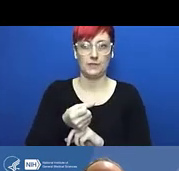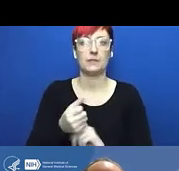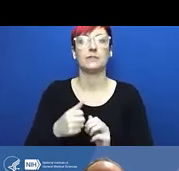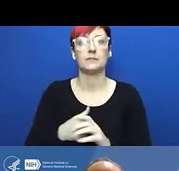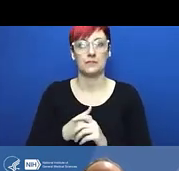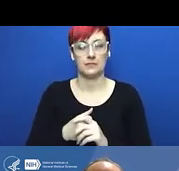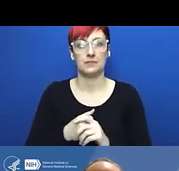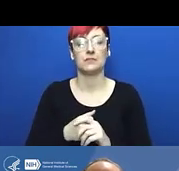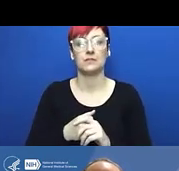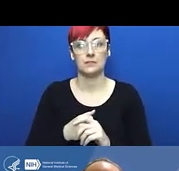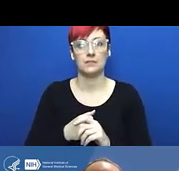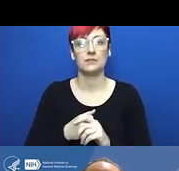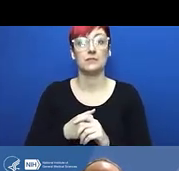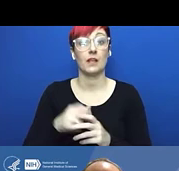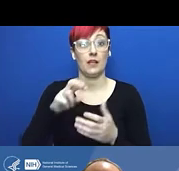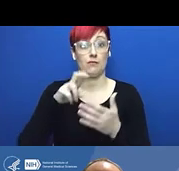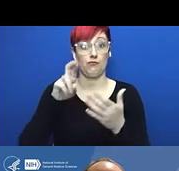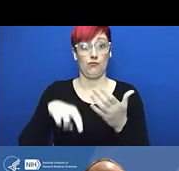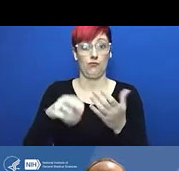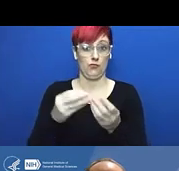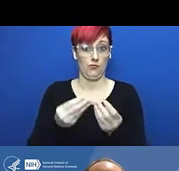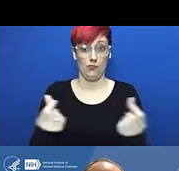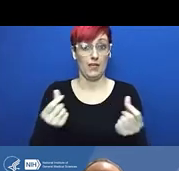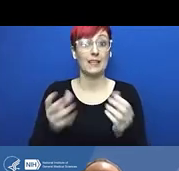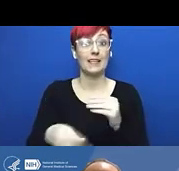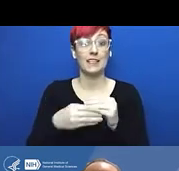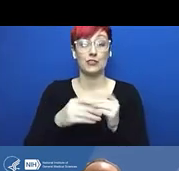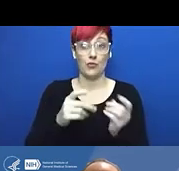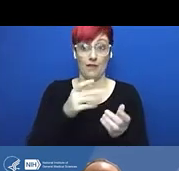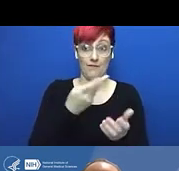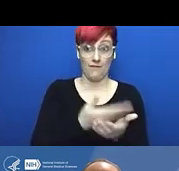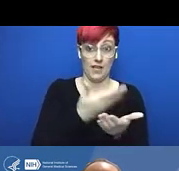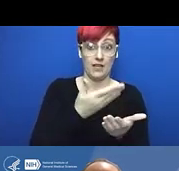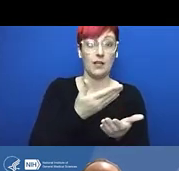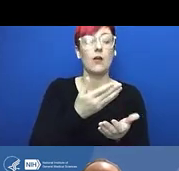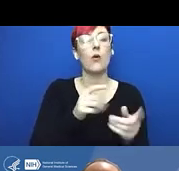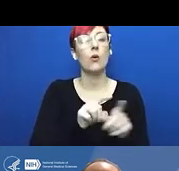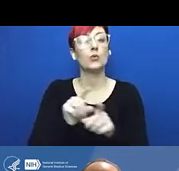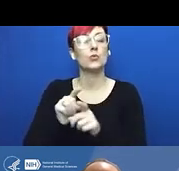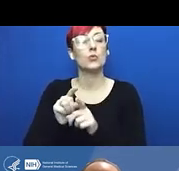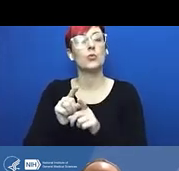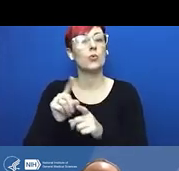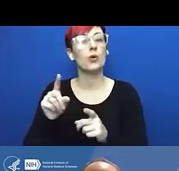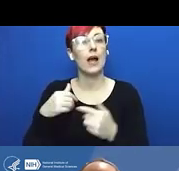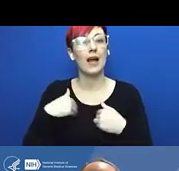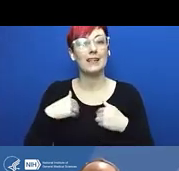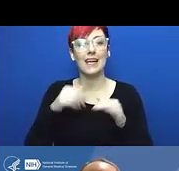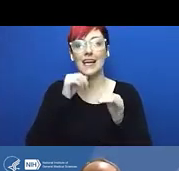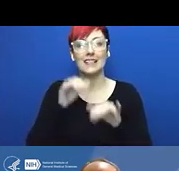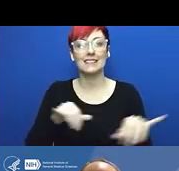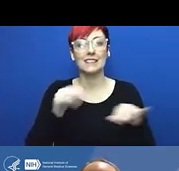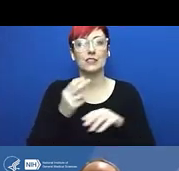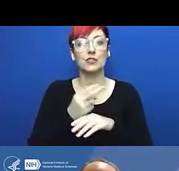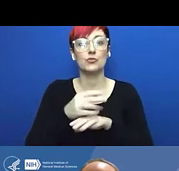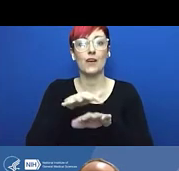that could've possibly happened, the institution and the PI both had criminal charges